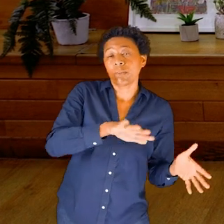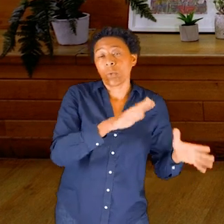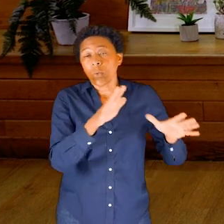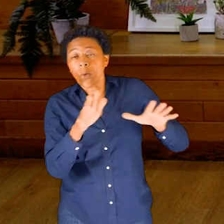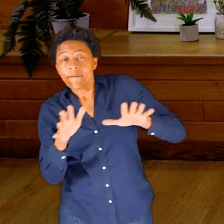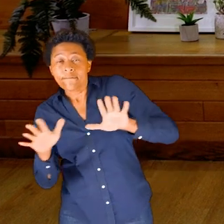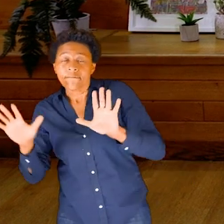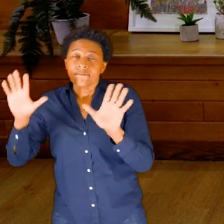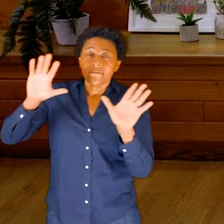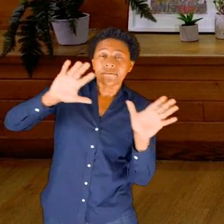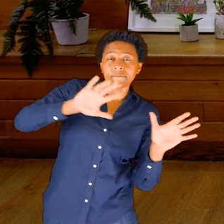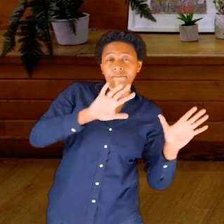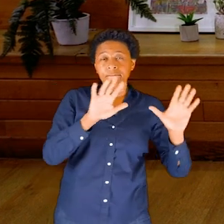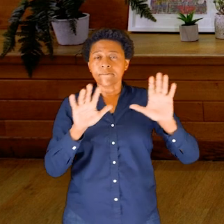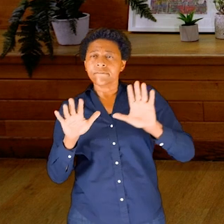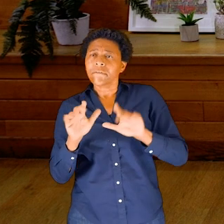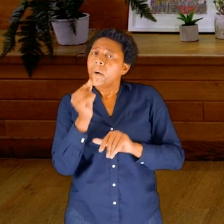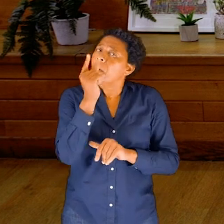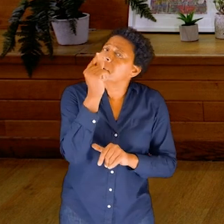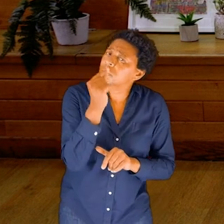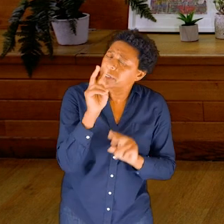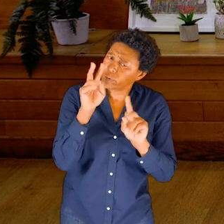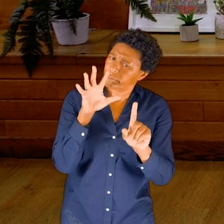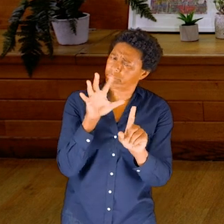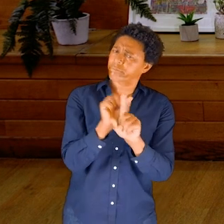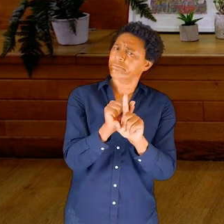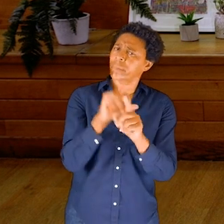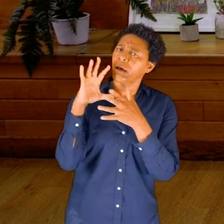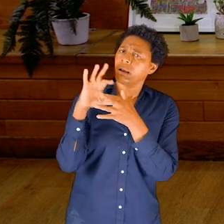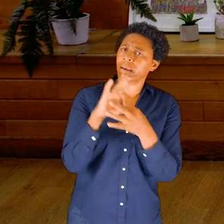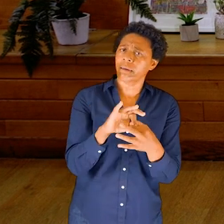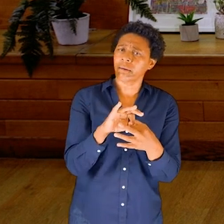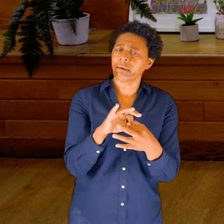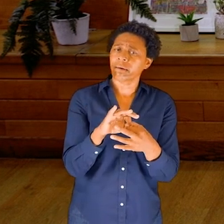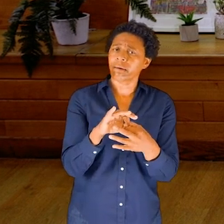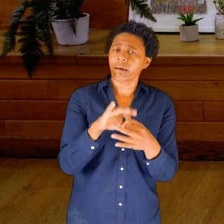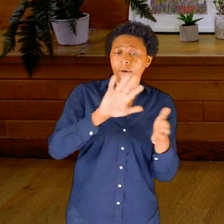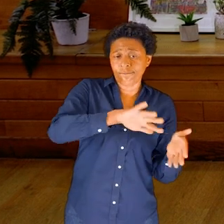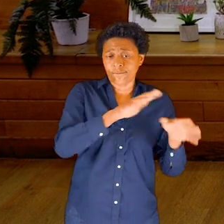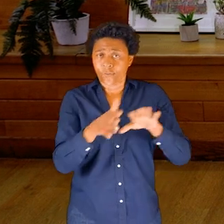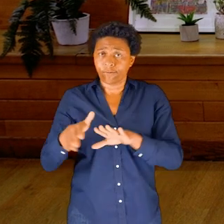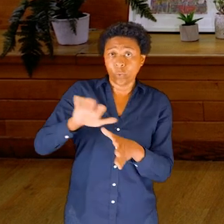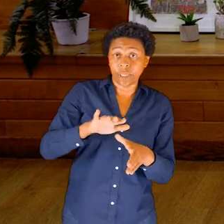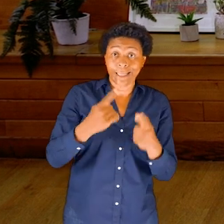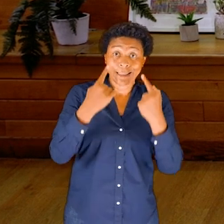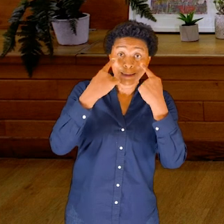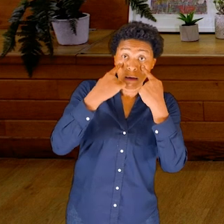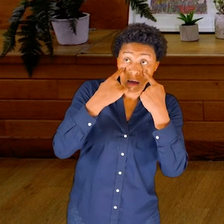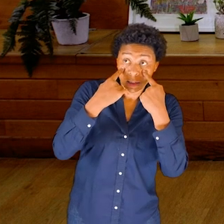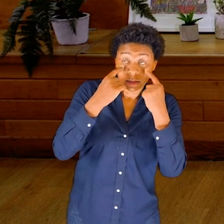And perhaps there’s a connection between the fluid of the eyes that moves into,